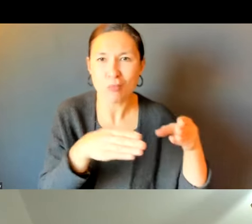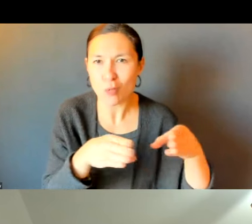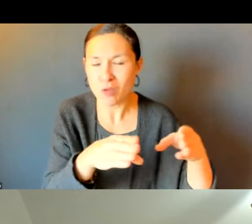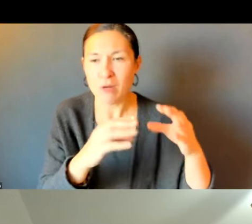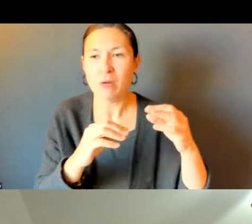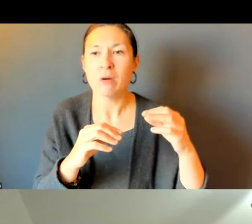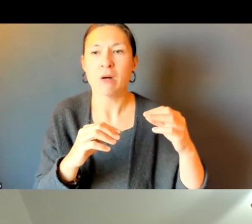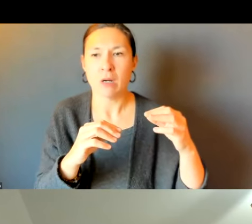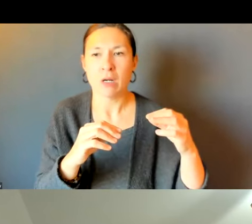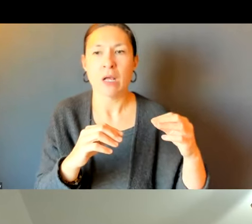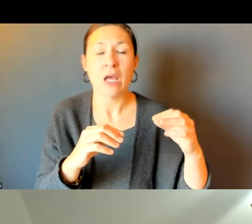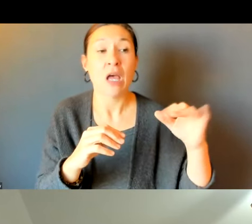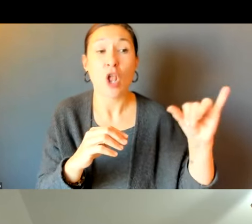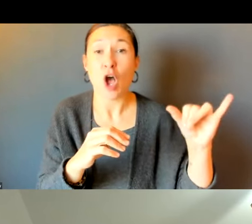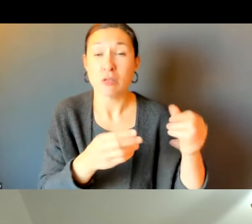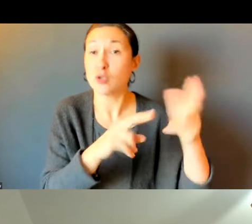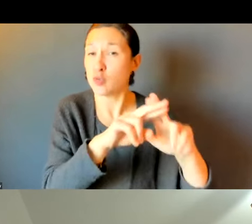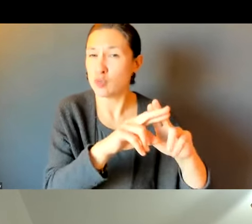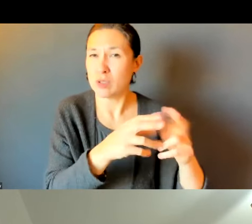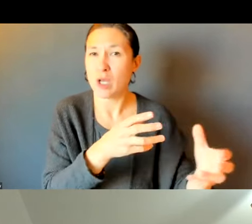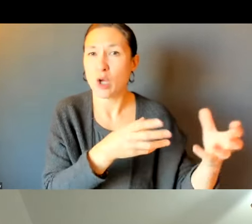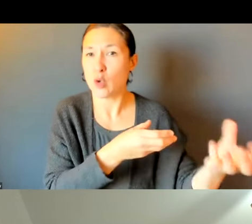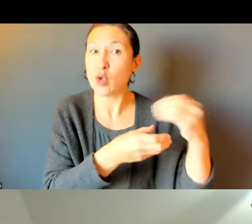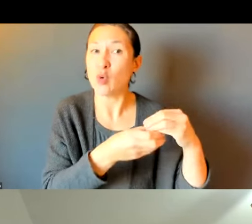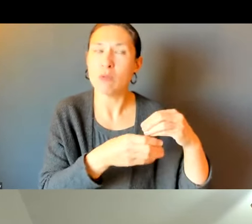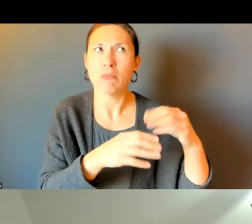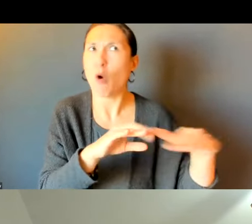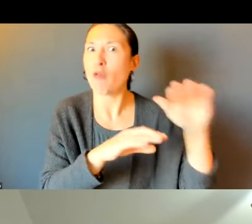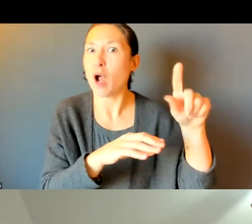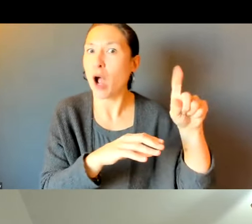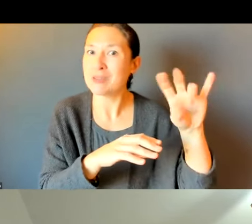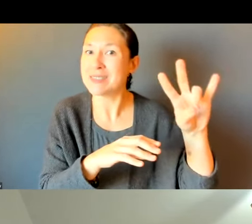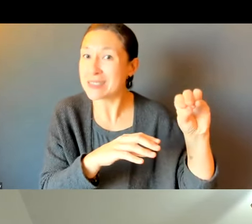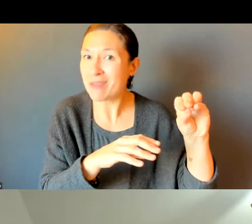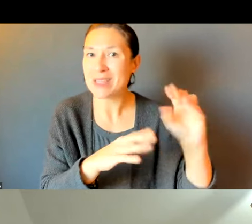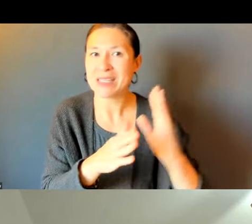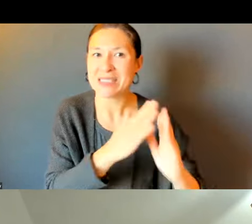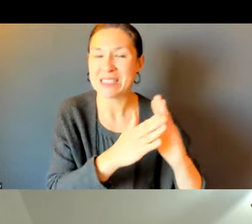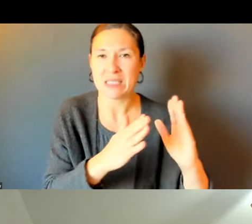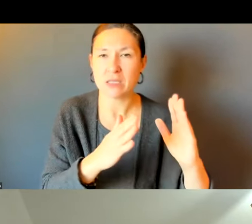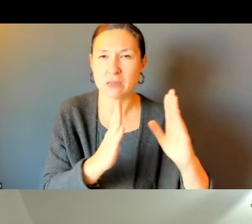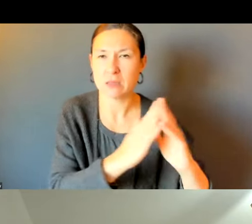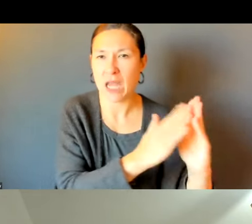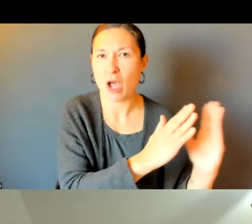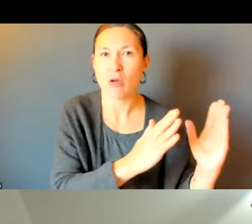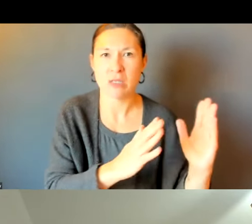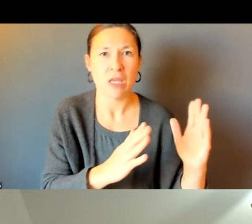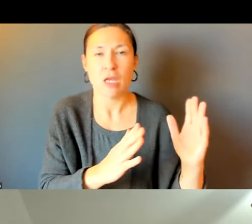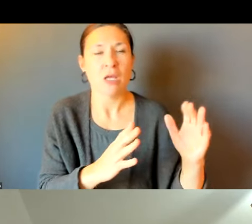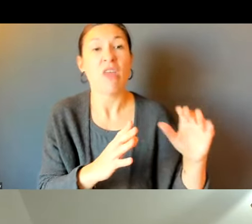ALL CITIES, 15 PLUS CITIES AND TOWNS THAT ARE THE BUS ROUTES.